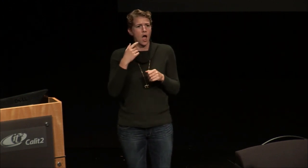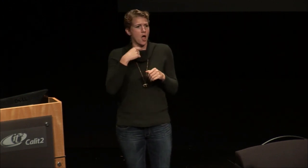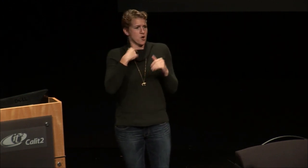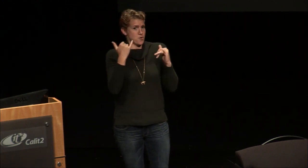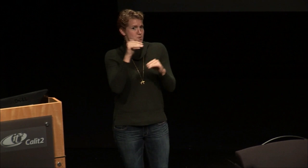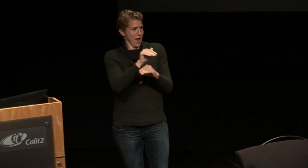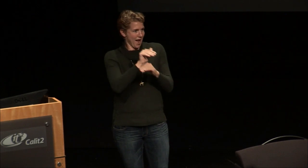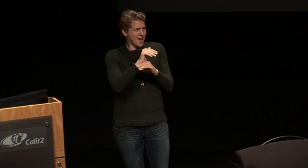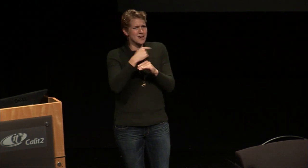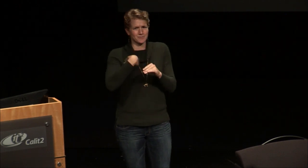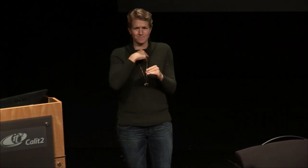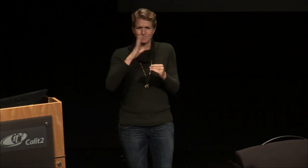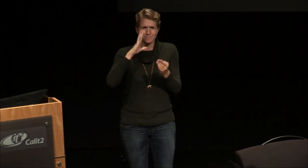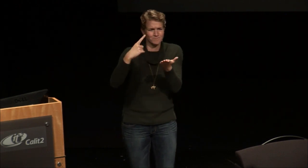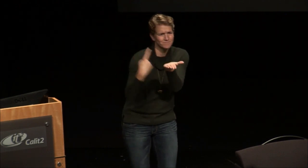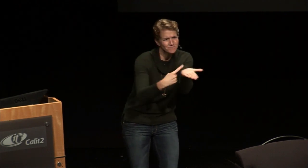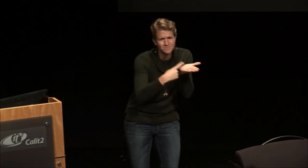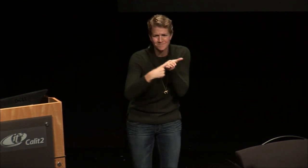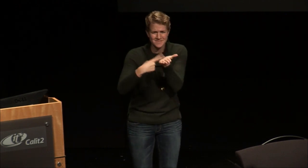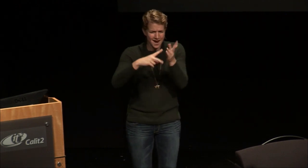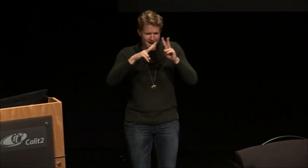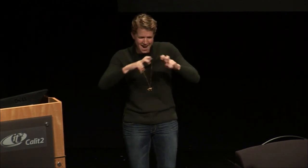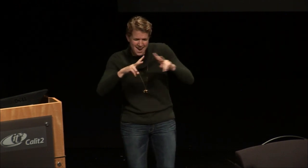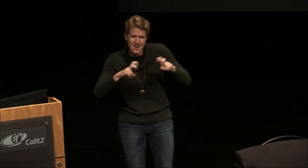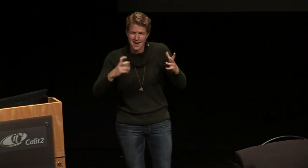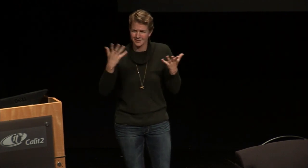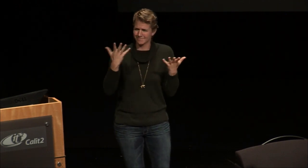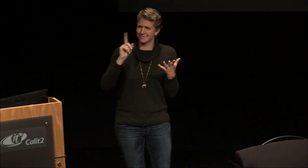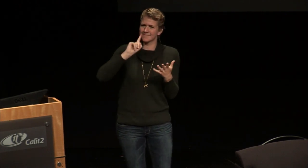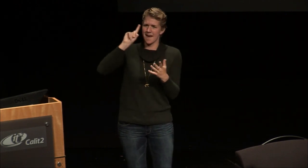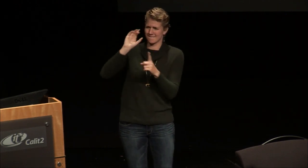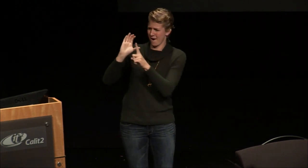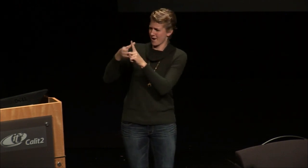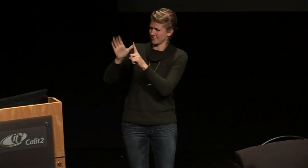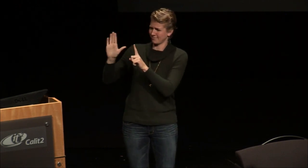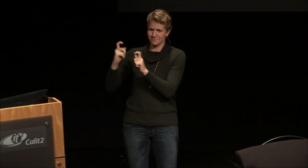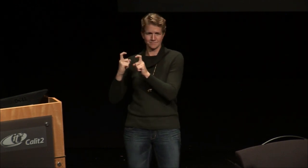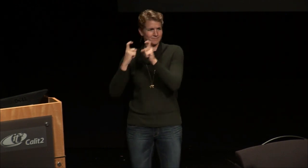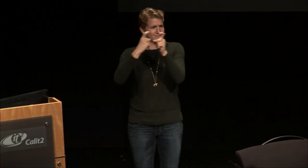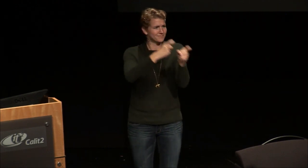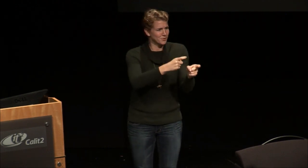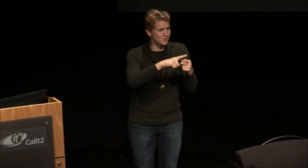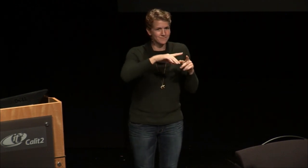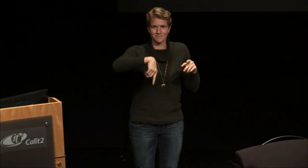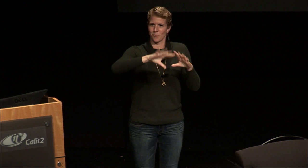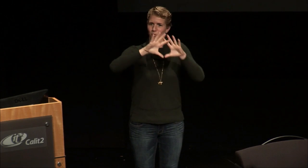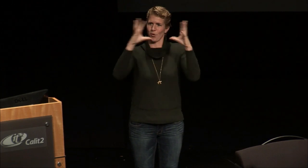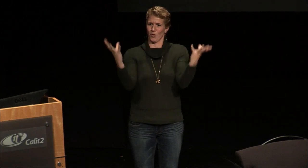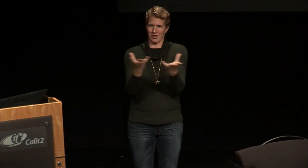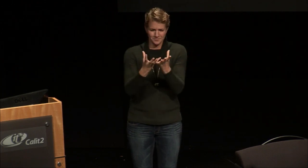audience tonight so tonight will be a discussion an analysis of deaf culture